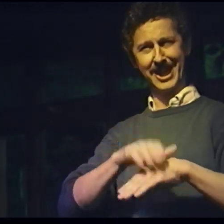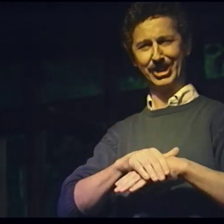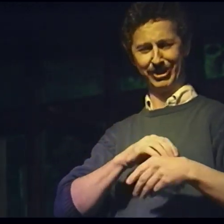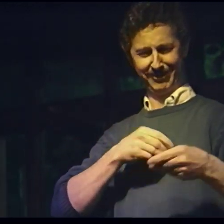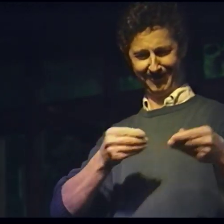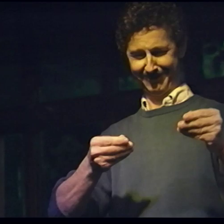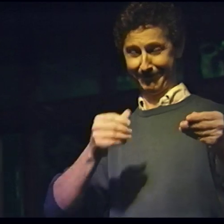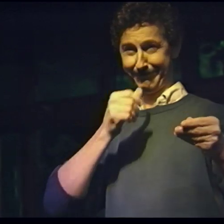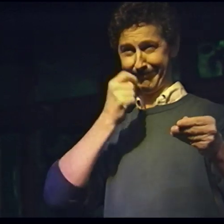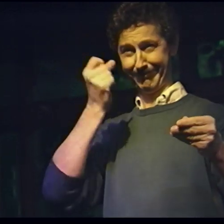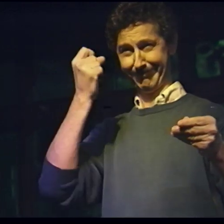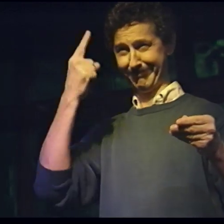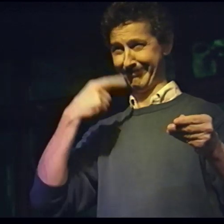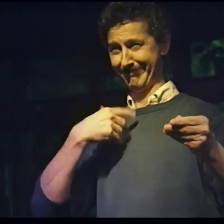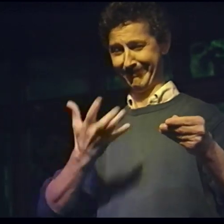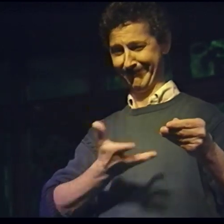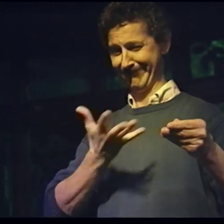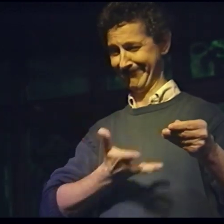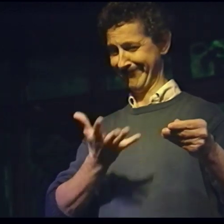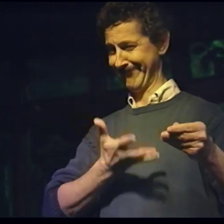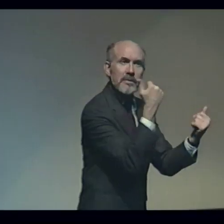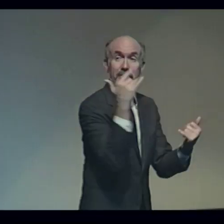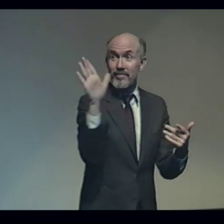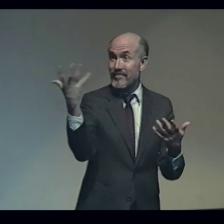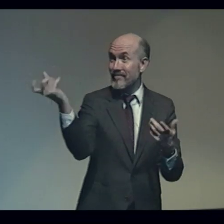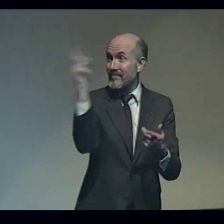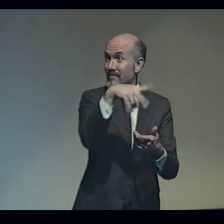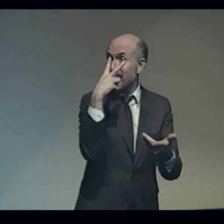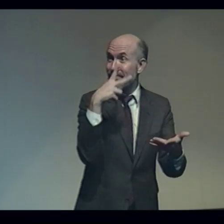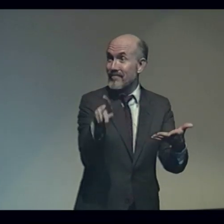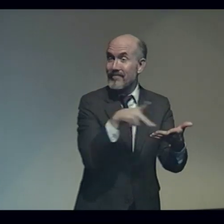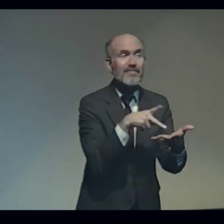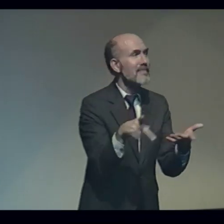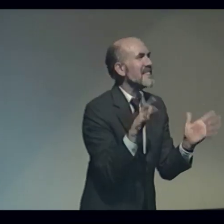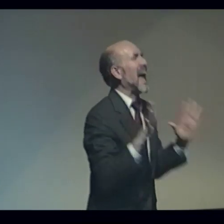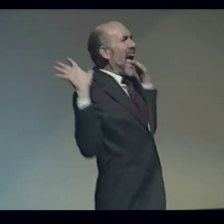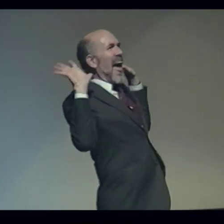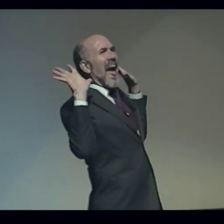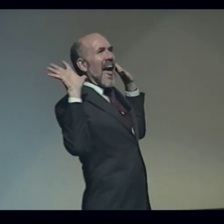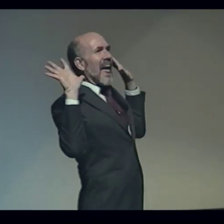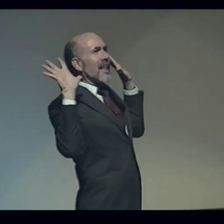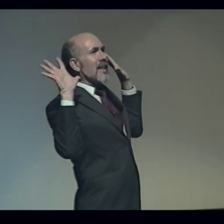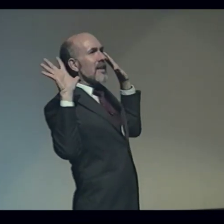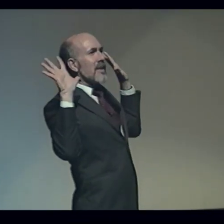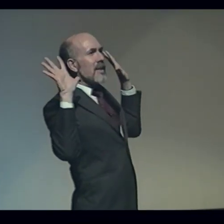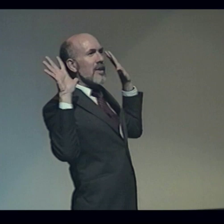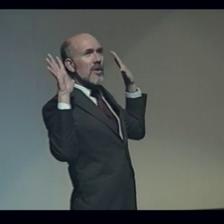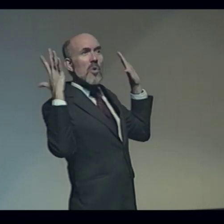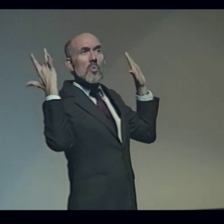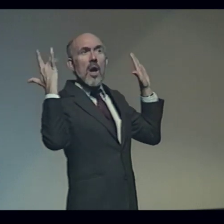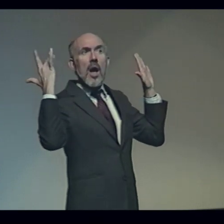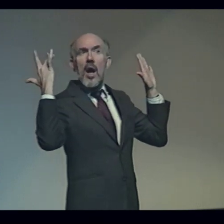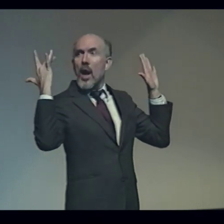had really been a struggle, and frankly, I just didn't get it. If we went to go see poetry, we'd freak out.